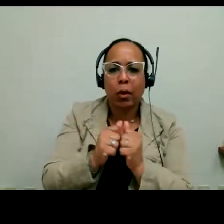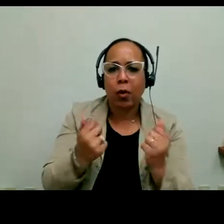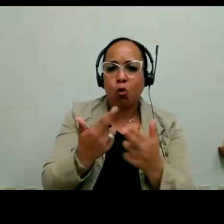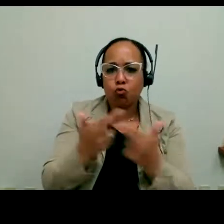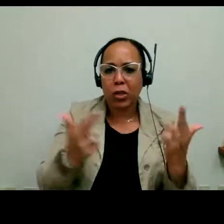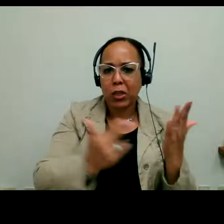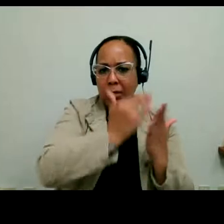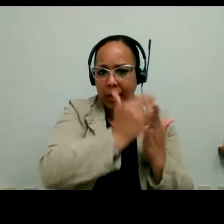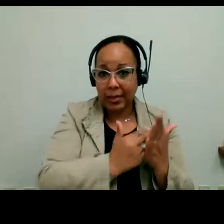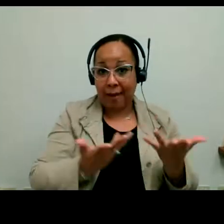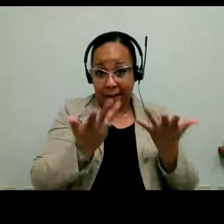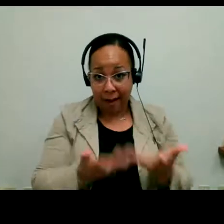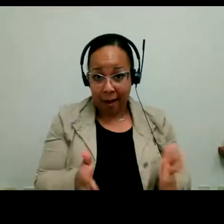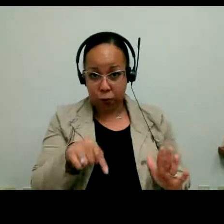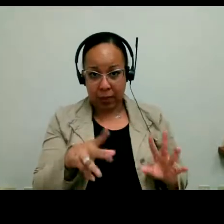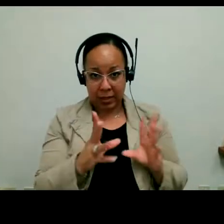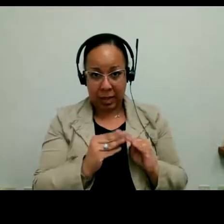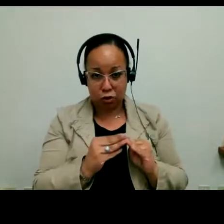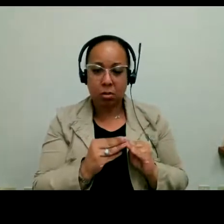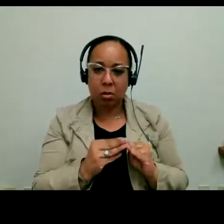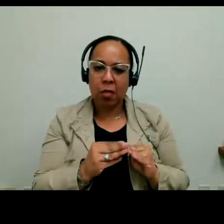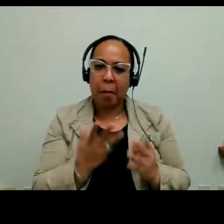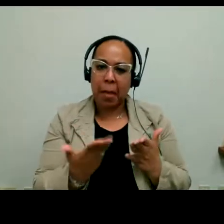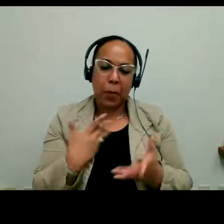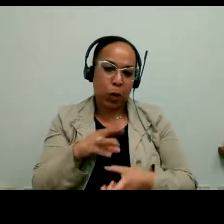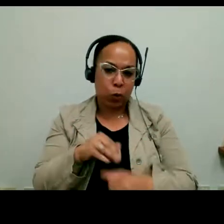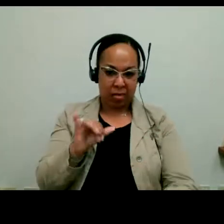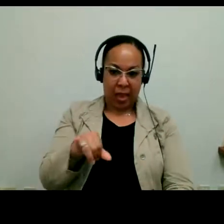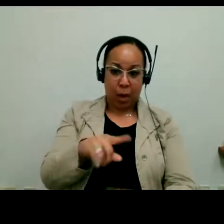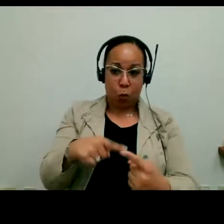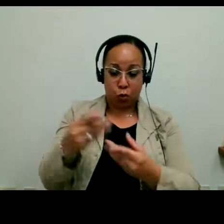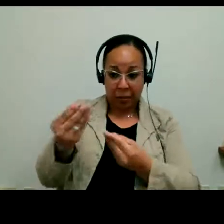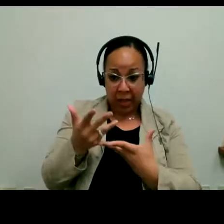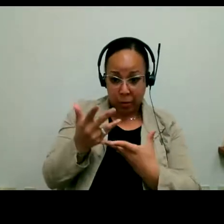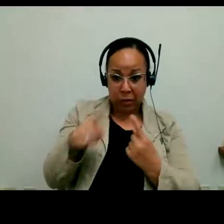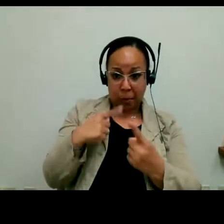can include that when you provide the information about the Career Center,